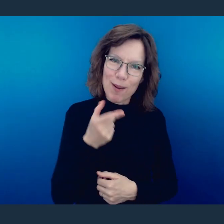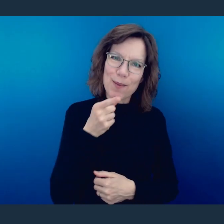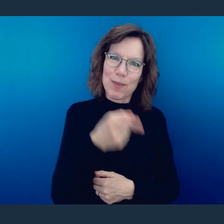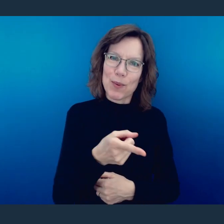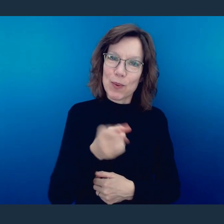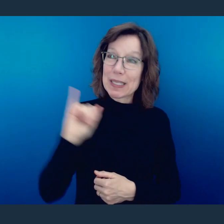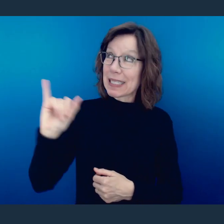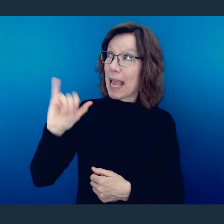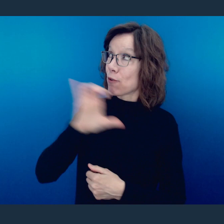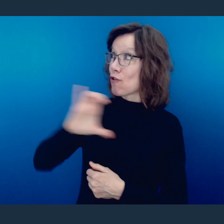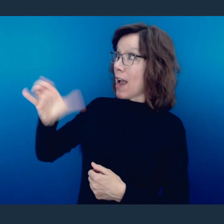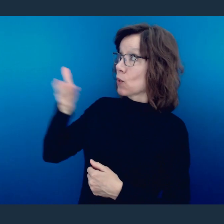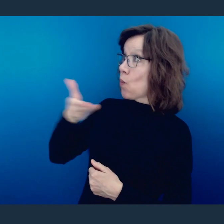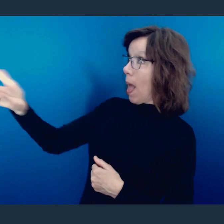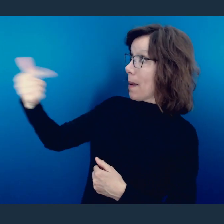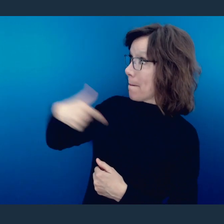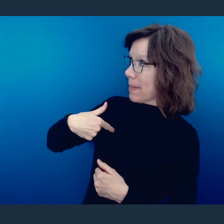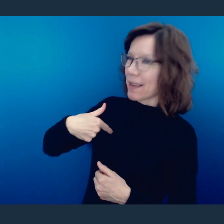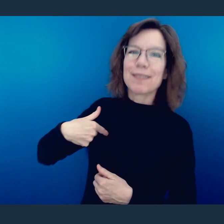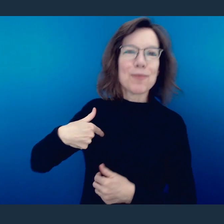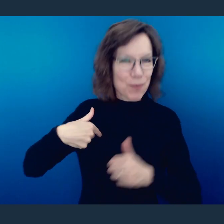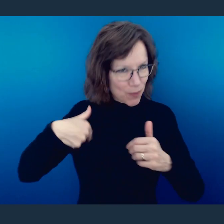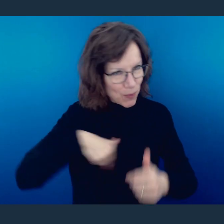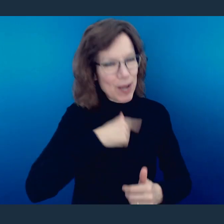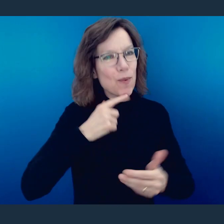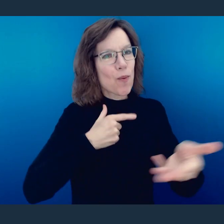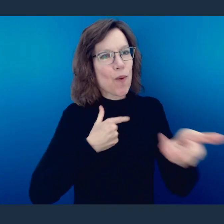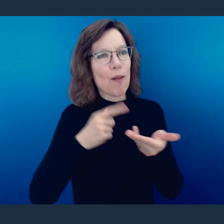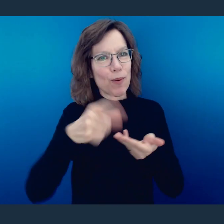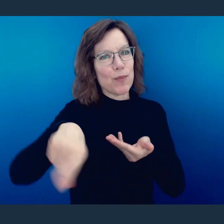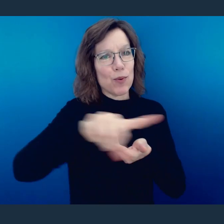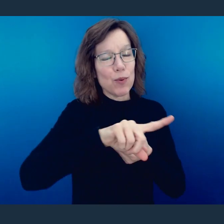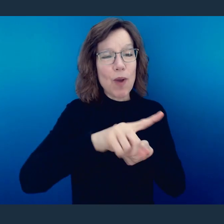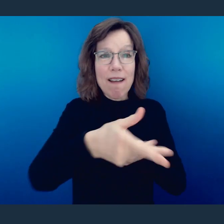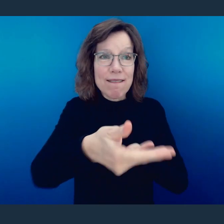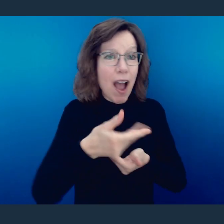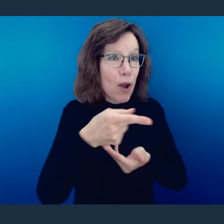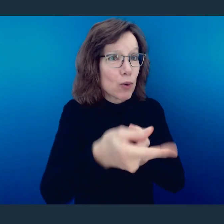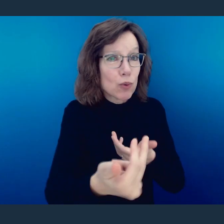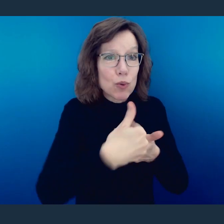you in the same way that Christ welcomed us. And I invite you to join us if you so choose.